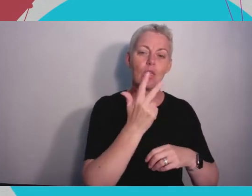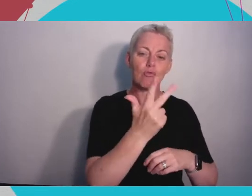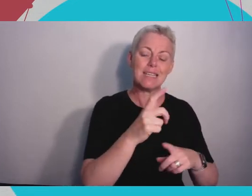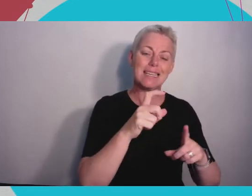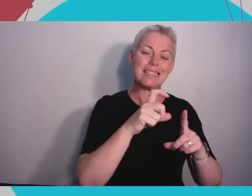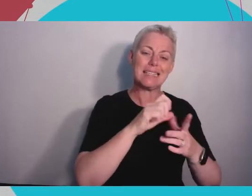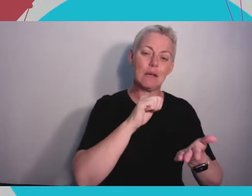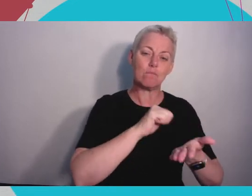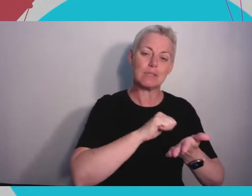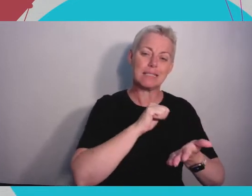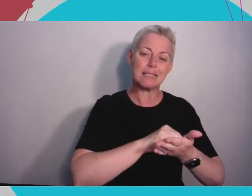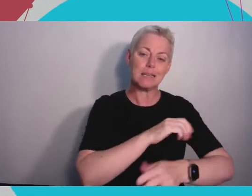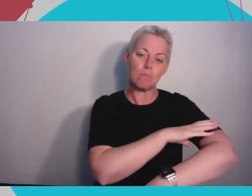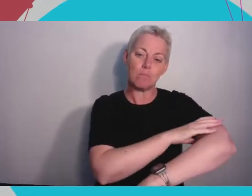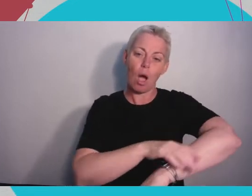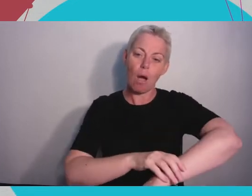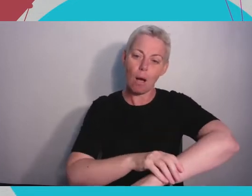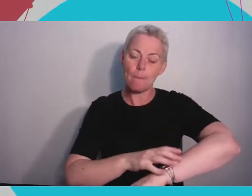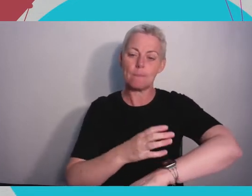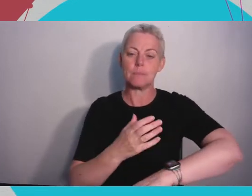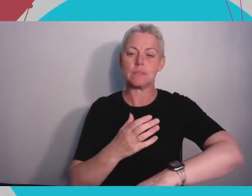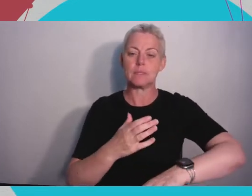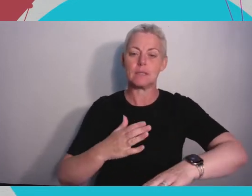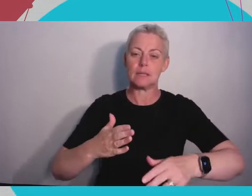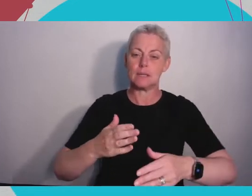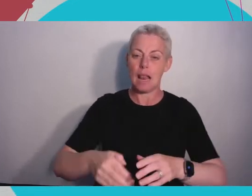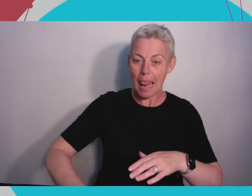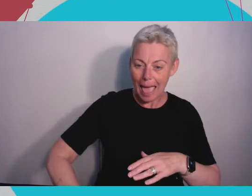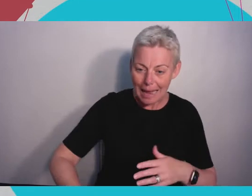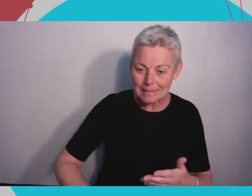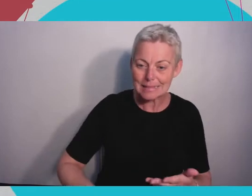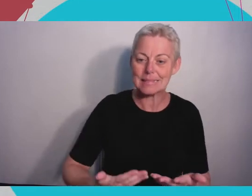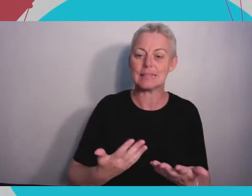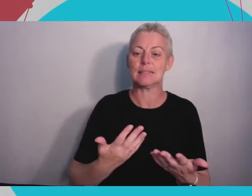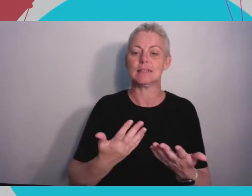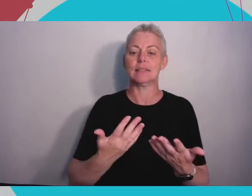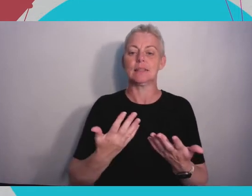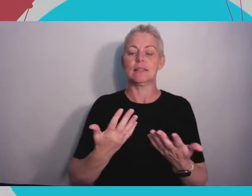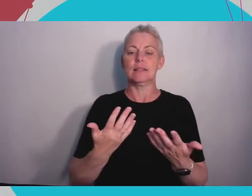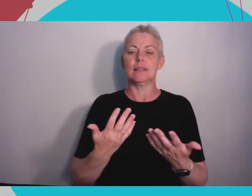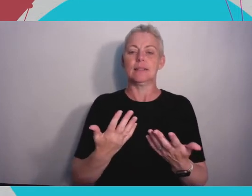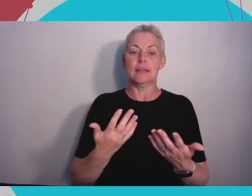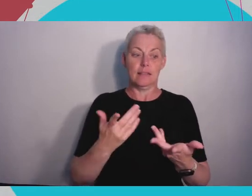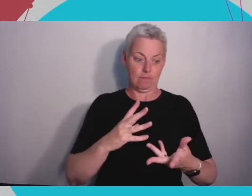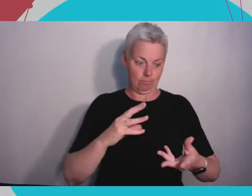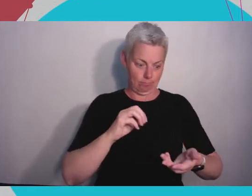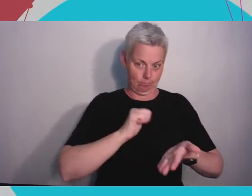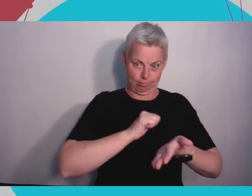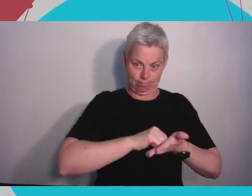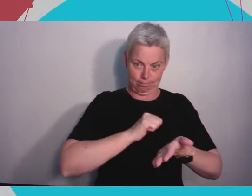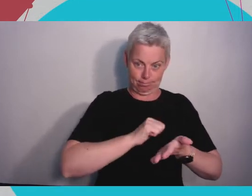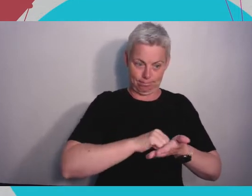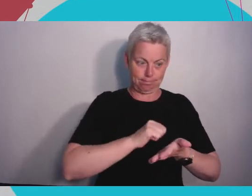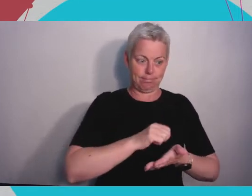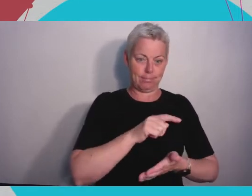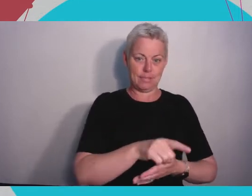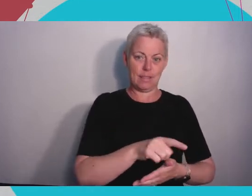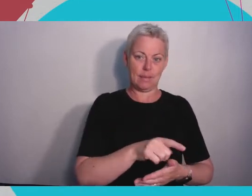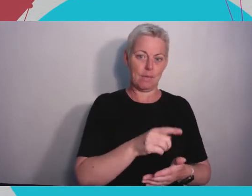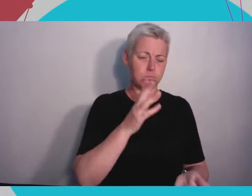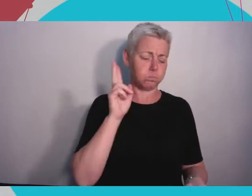arms and soon-to-be prosthetic legs, that are about a tenth of the price of a conventional